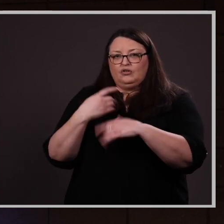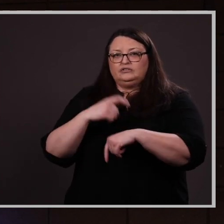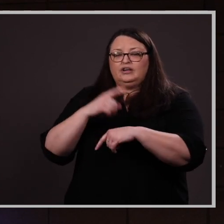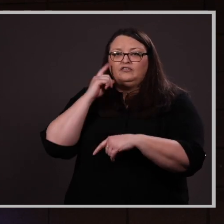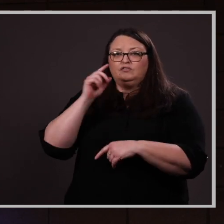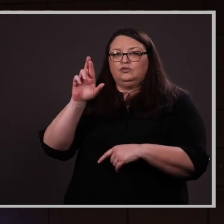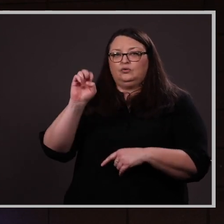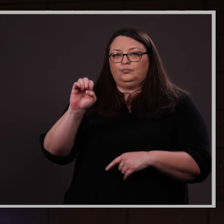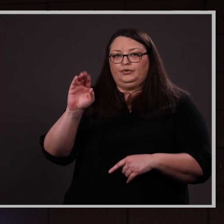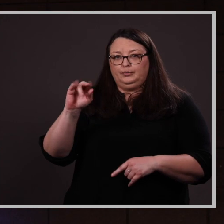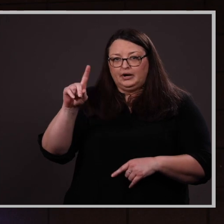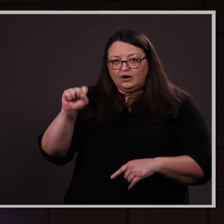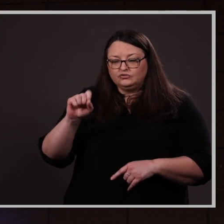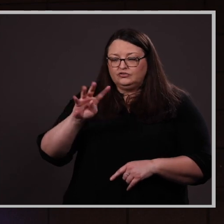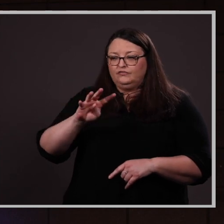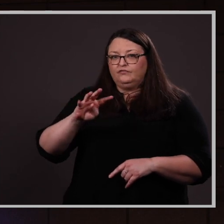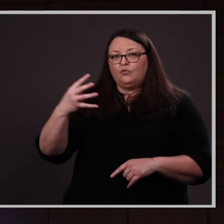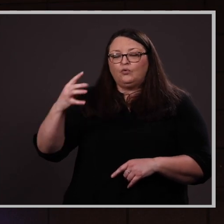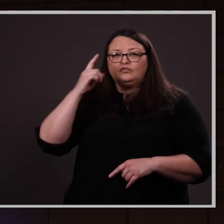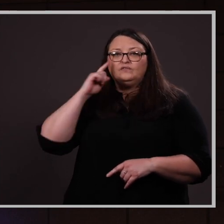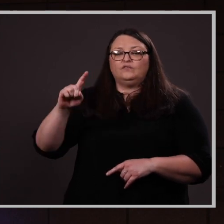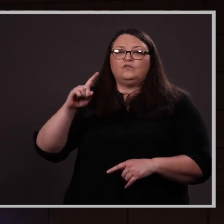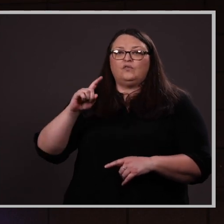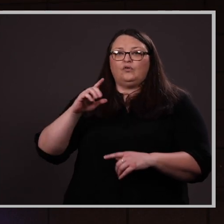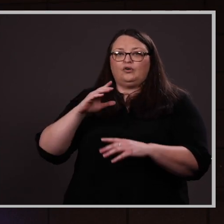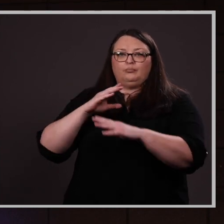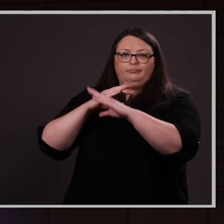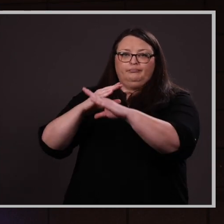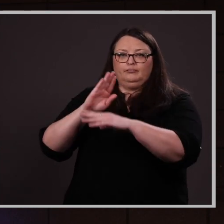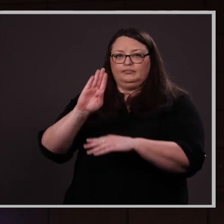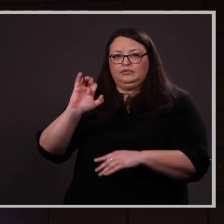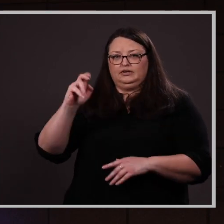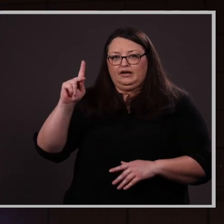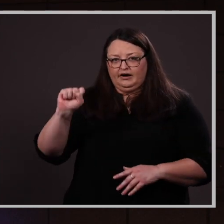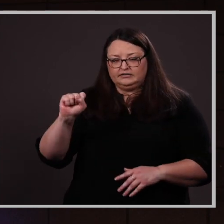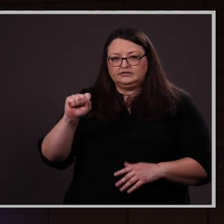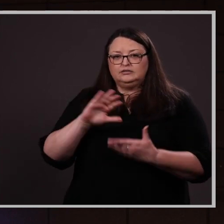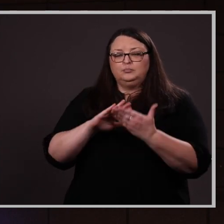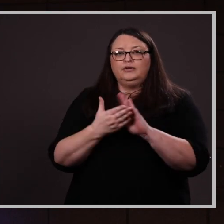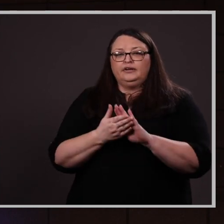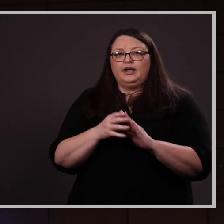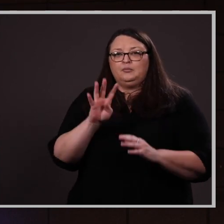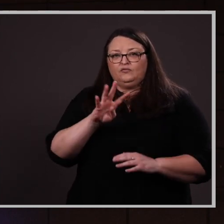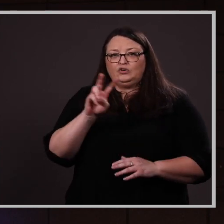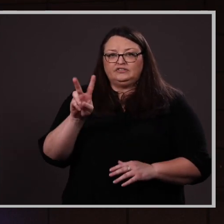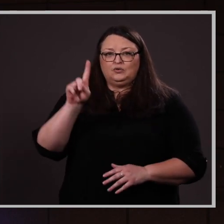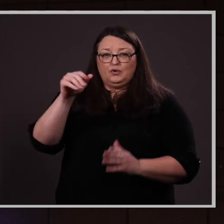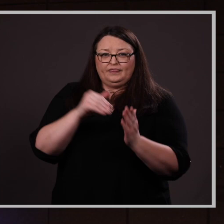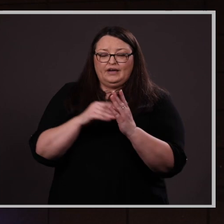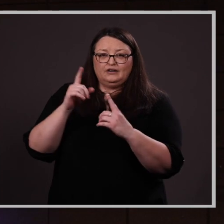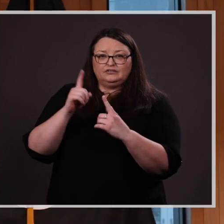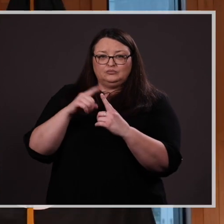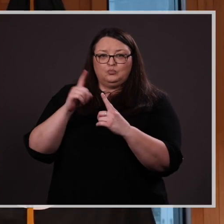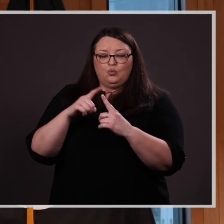blocks. He became Omaha’s 42nd 1,000-point scorer in December of 2020.